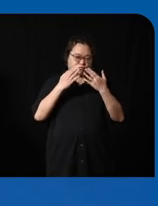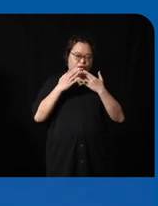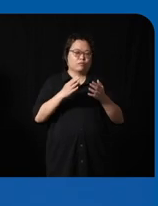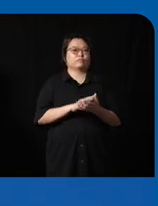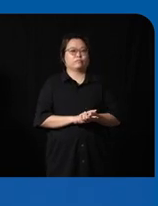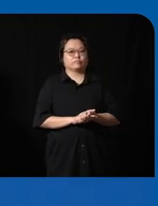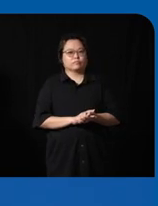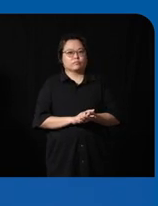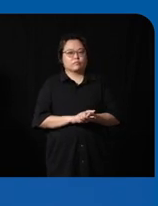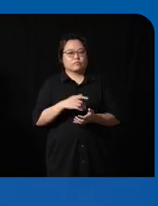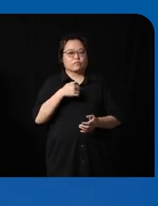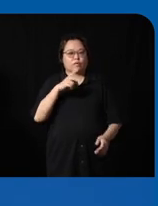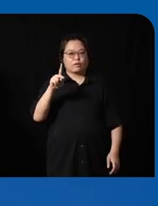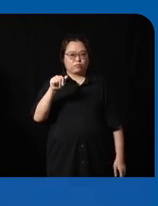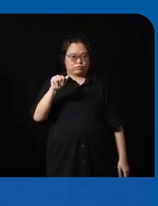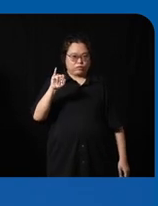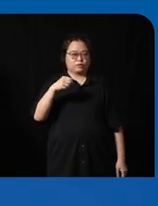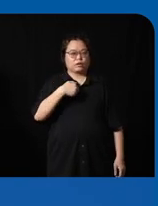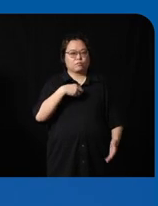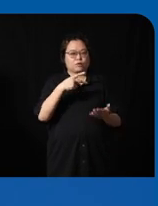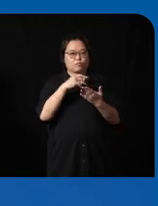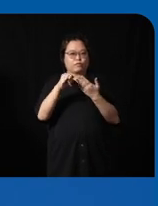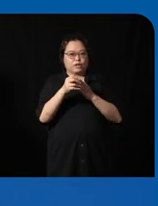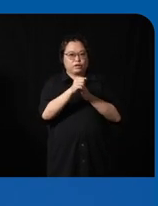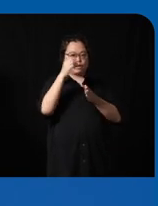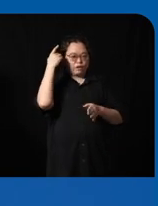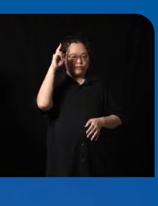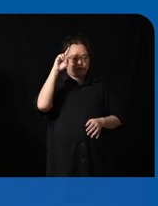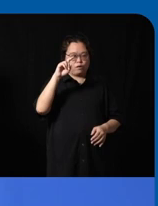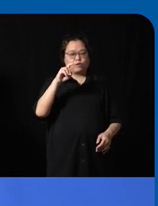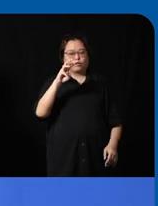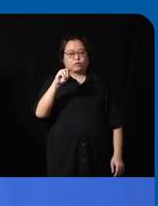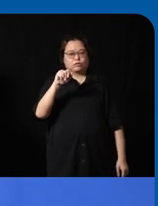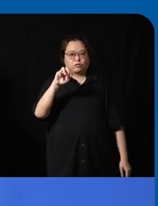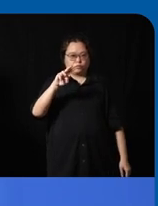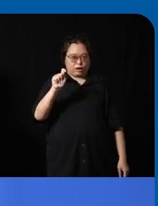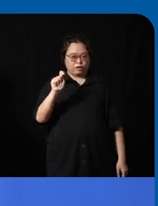yep so I'm Kai I'm one of the project leads for smart BFA smart mobility and accessibility for